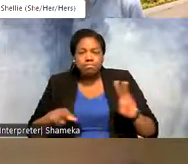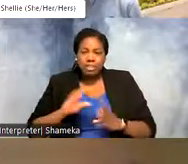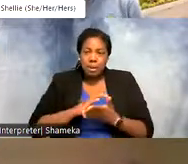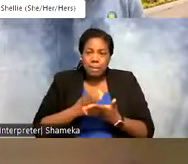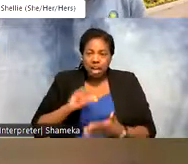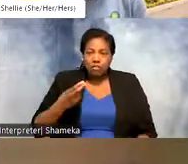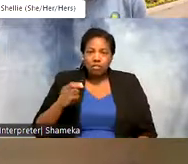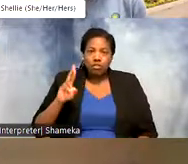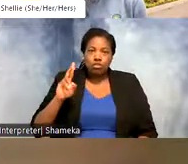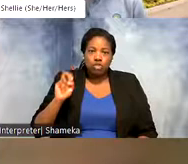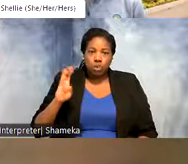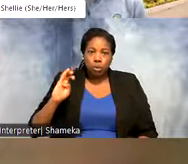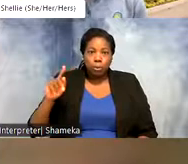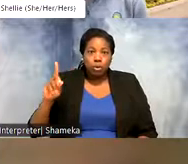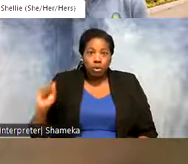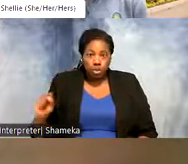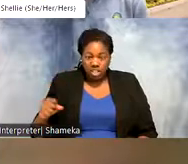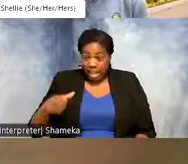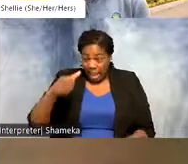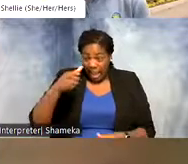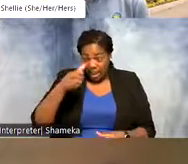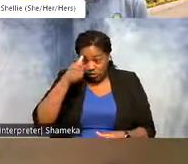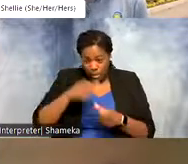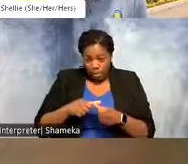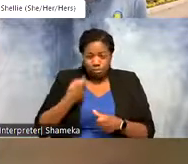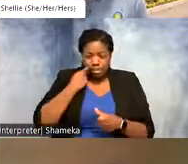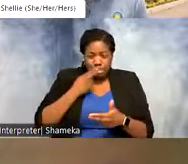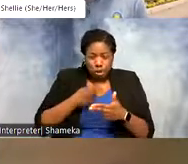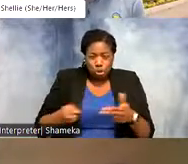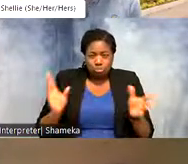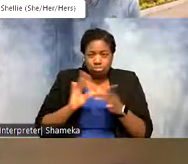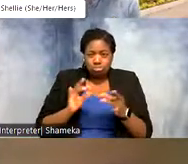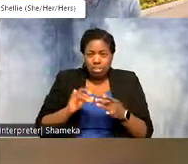So I briefly mentioned in my intro what a shorebird is, but can you tell us what a shorebird is?